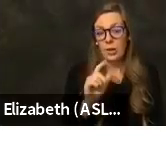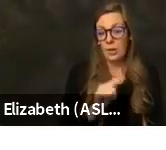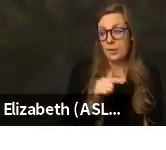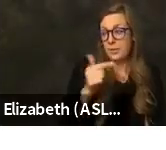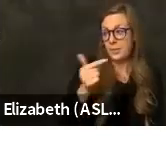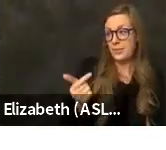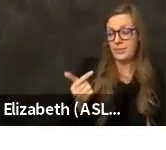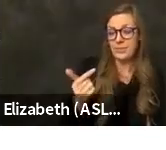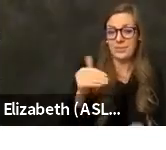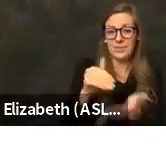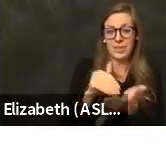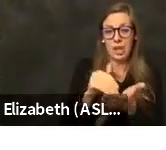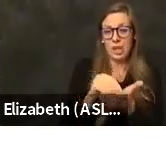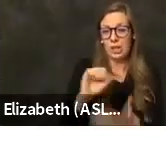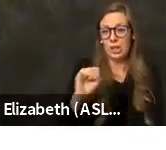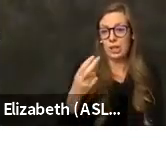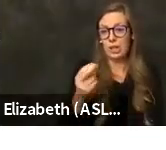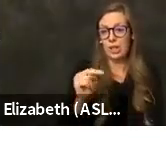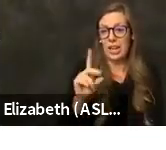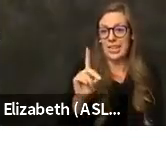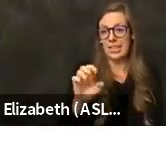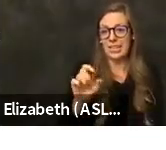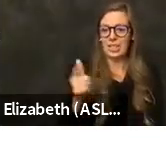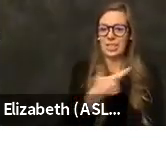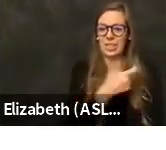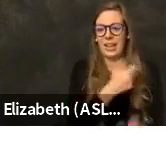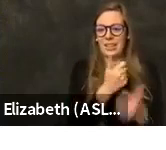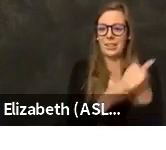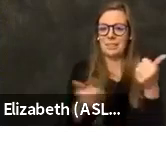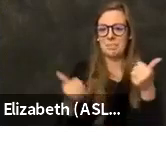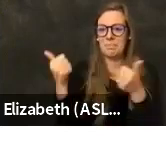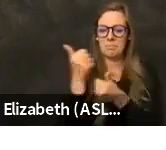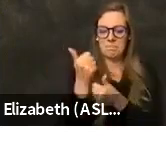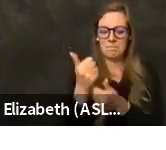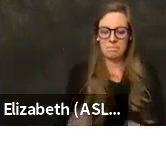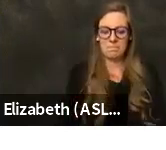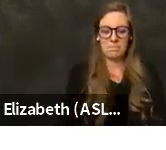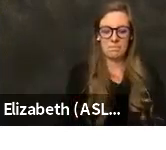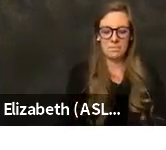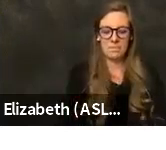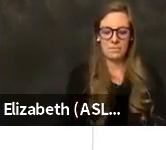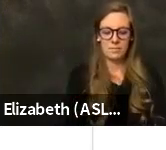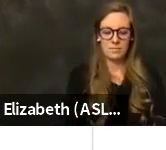Chandy, who is our vaccine chief, to present the rest of the data in the slides. Dr. .